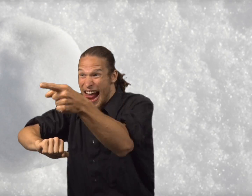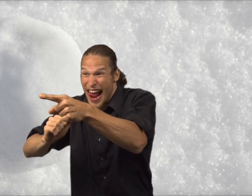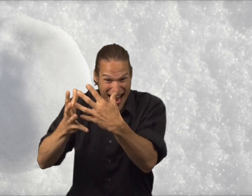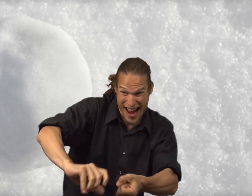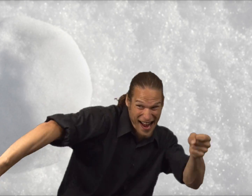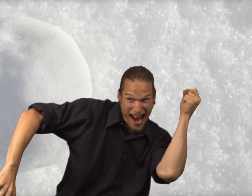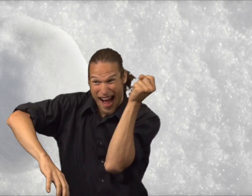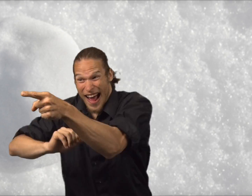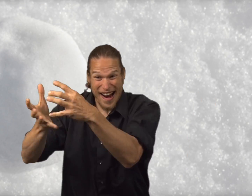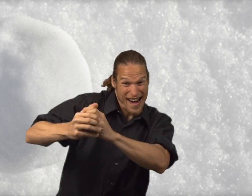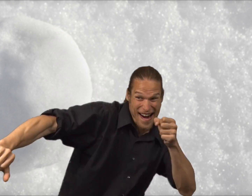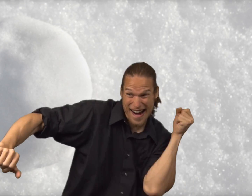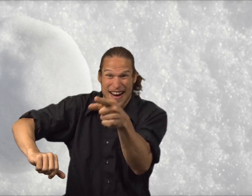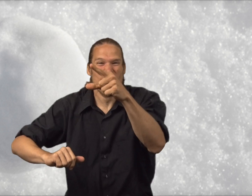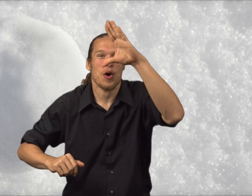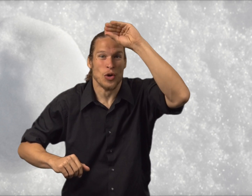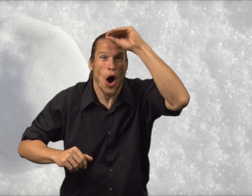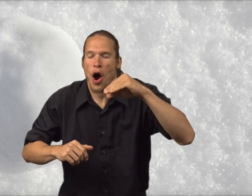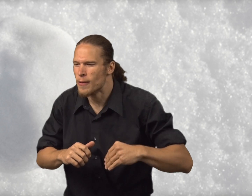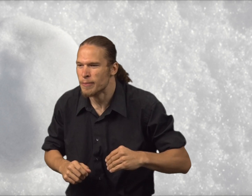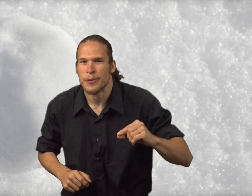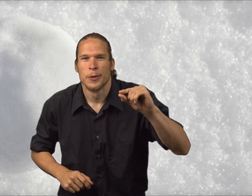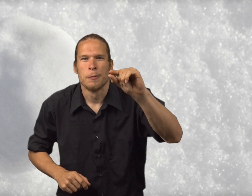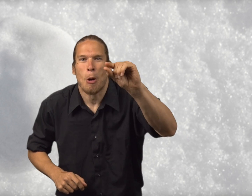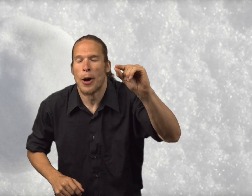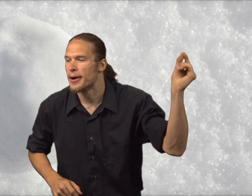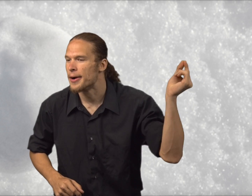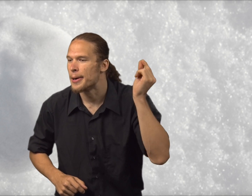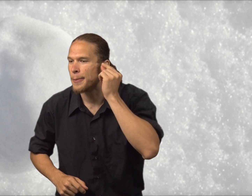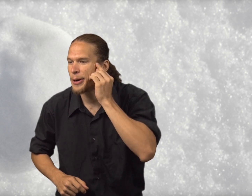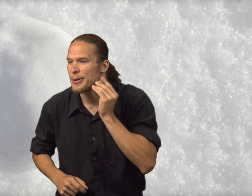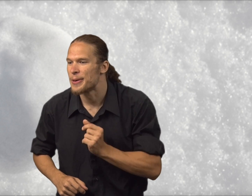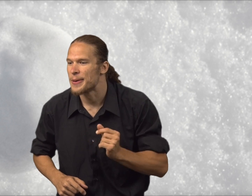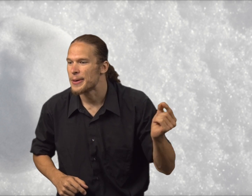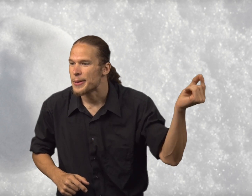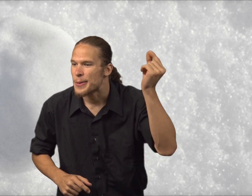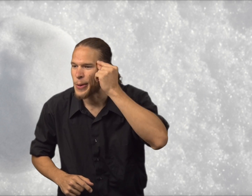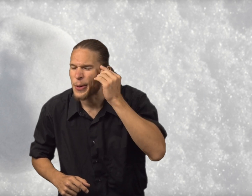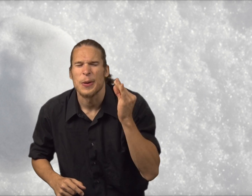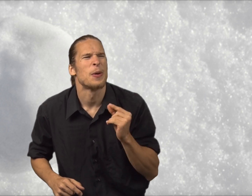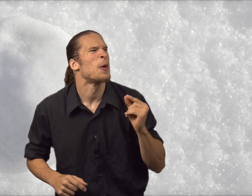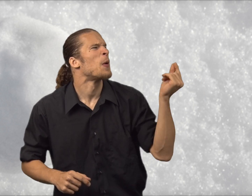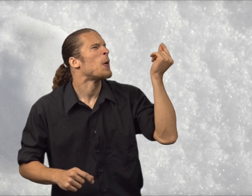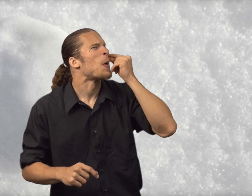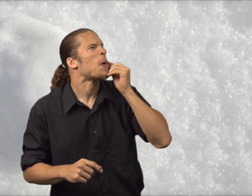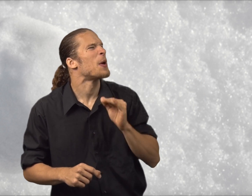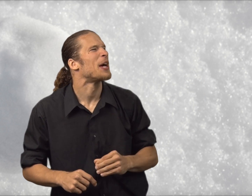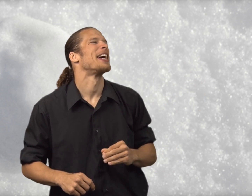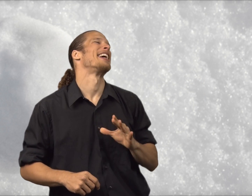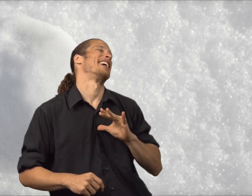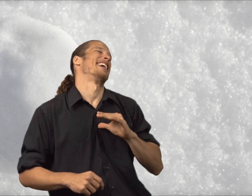So, he makes one and throws them and throws another one. And the boy's standing there and small snowballs are hitting him on the side of his face.